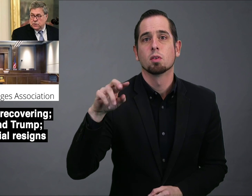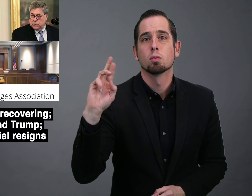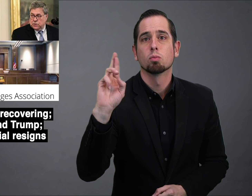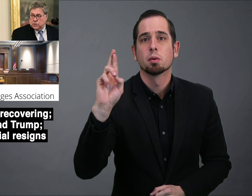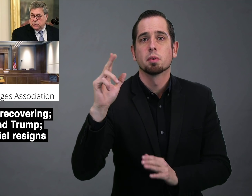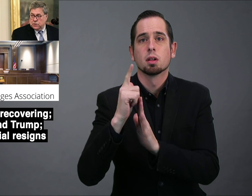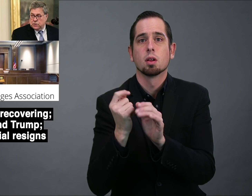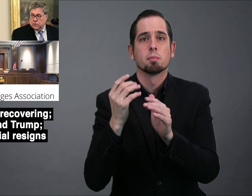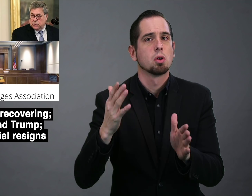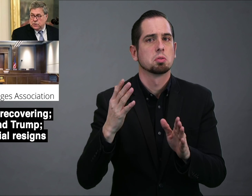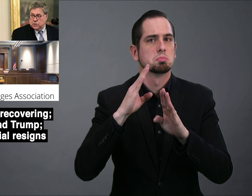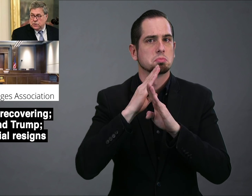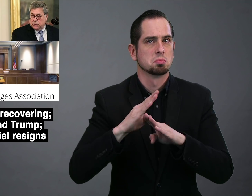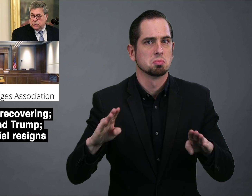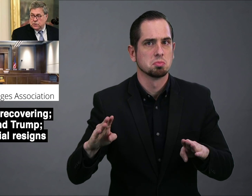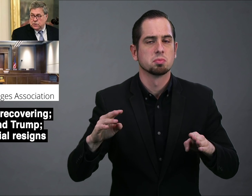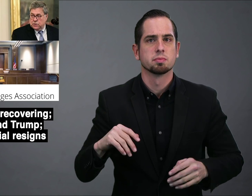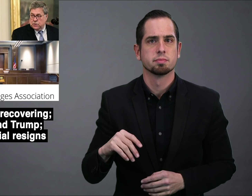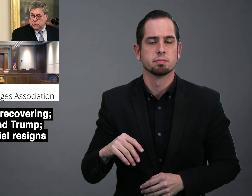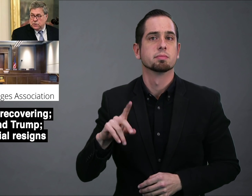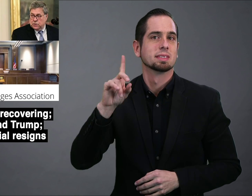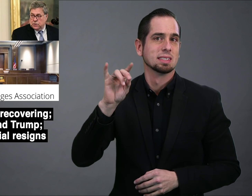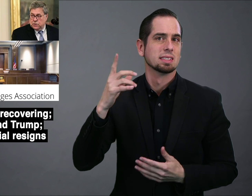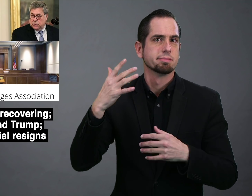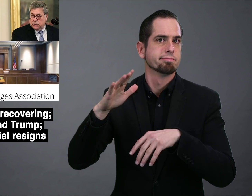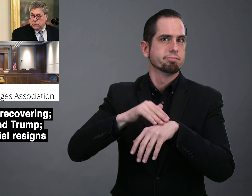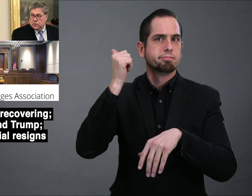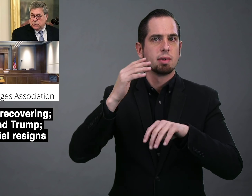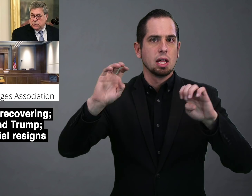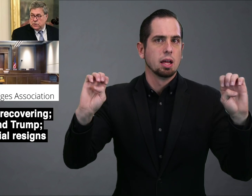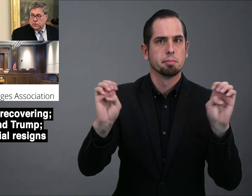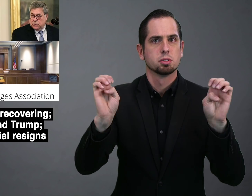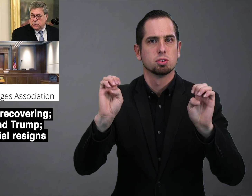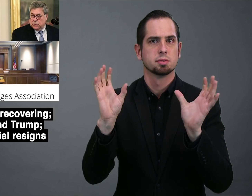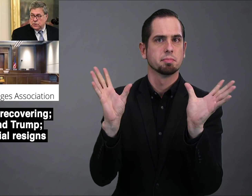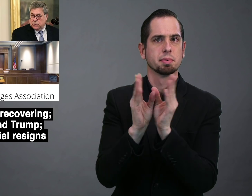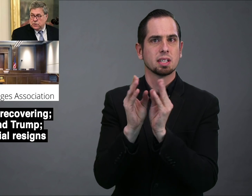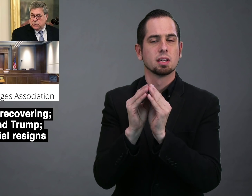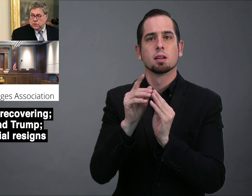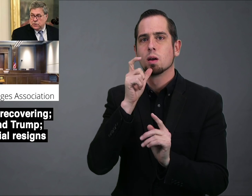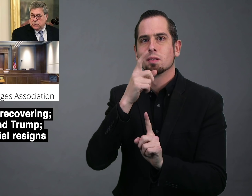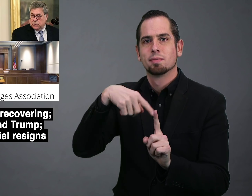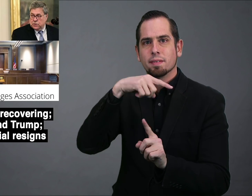while Republican lawmakers have been quiet. There was an emergency meeting called by